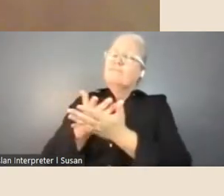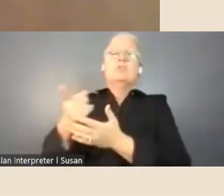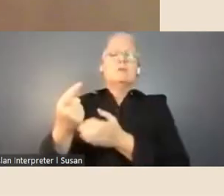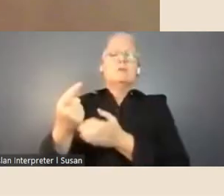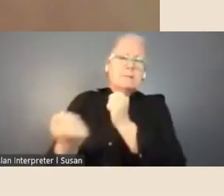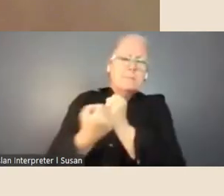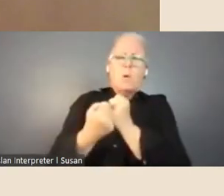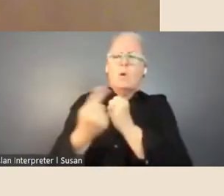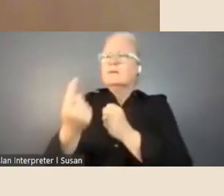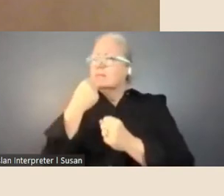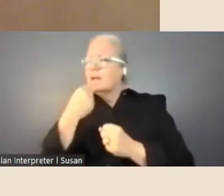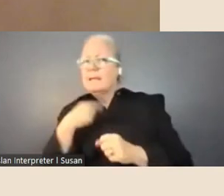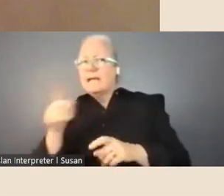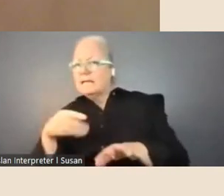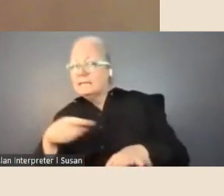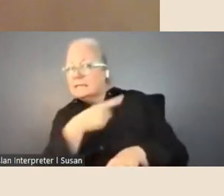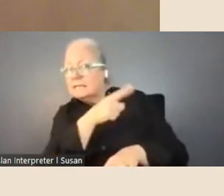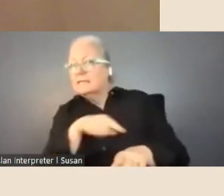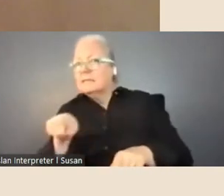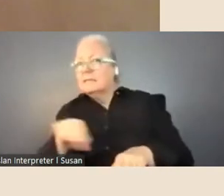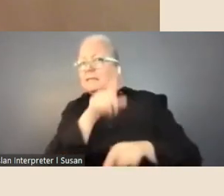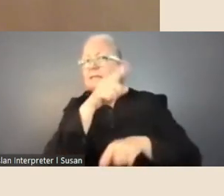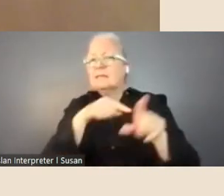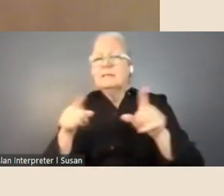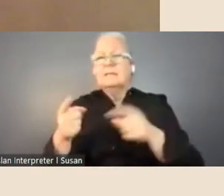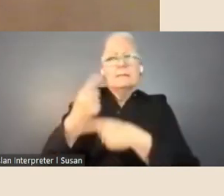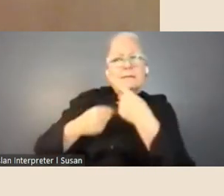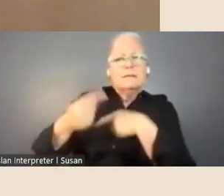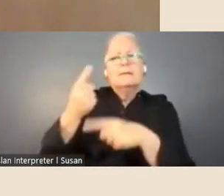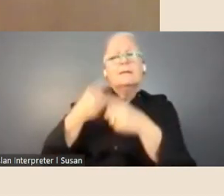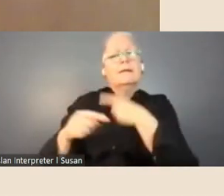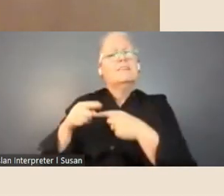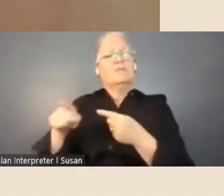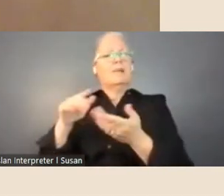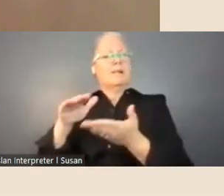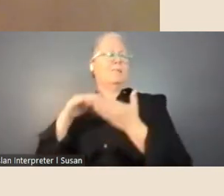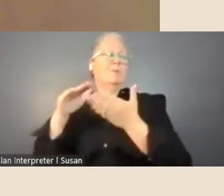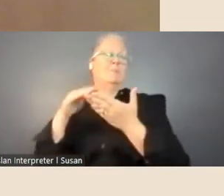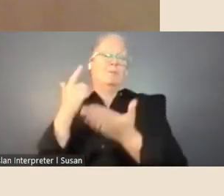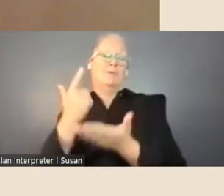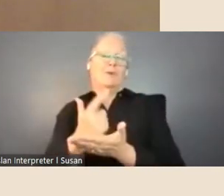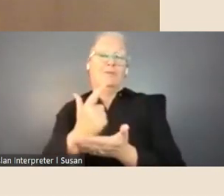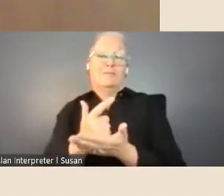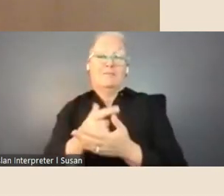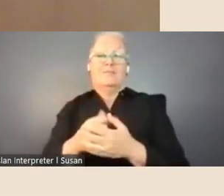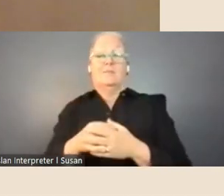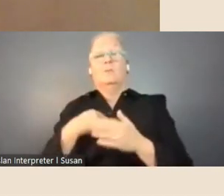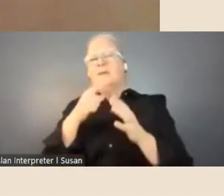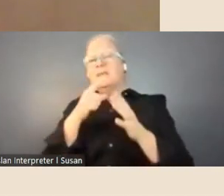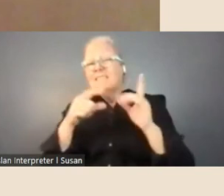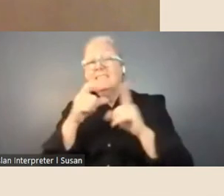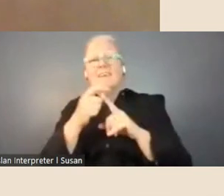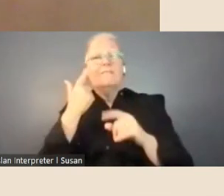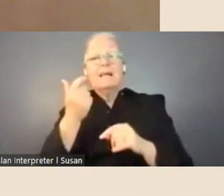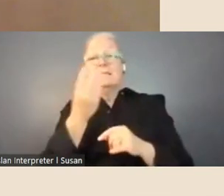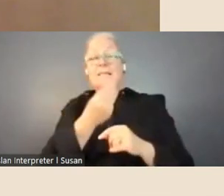of where i needed to go, with what I was looking for. We did find a couple of great finds that,